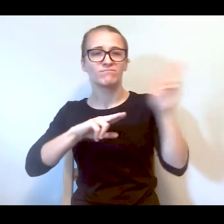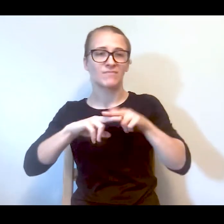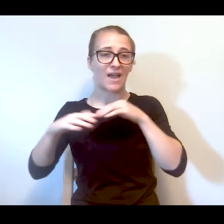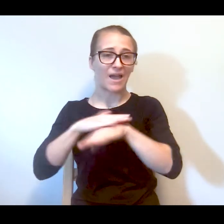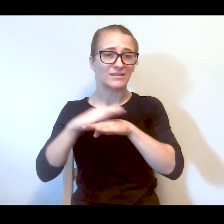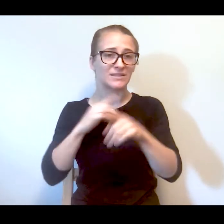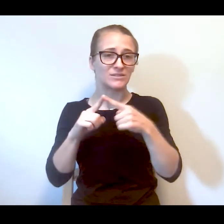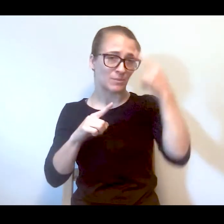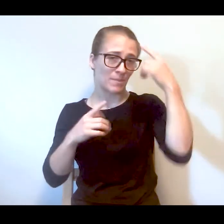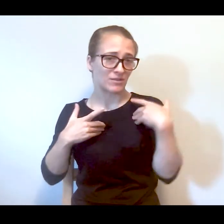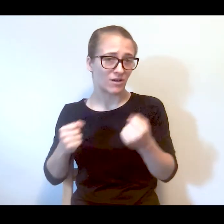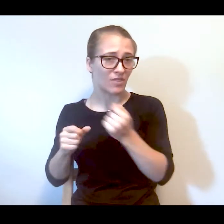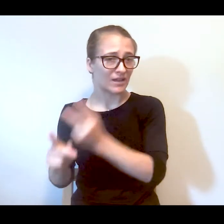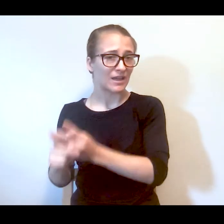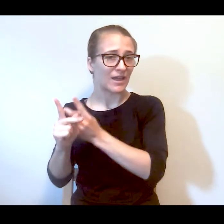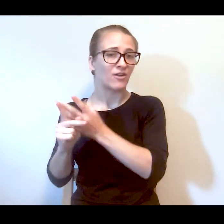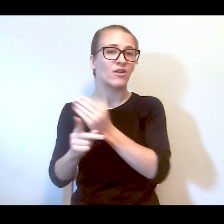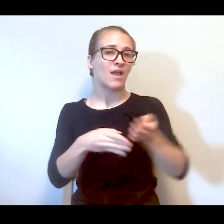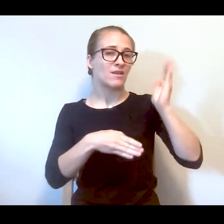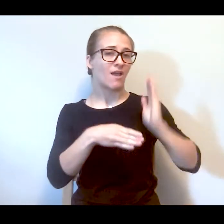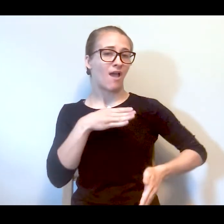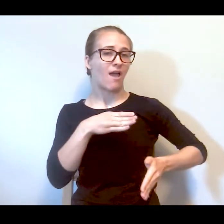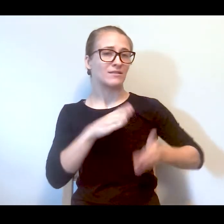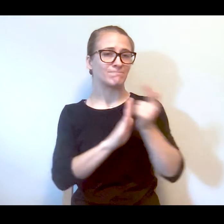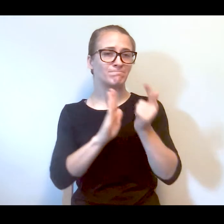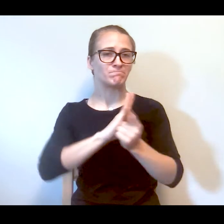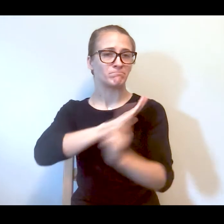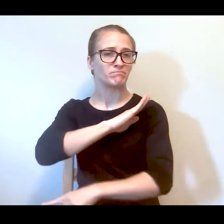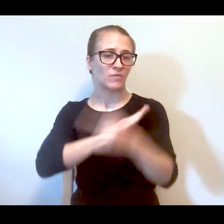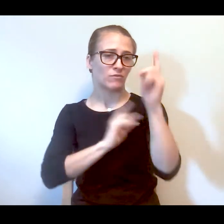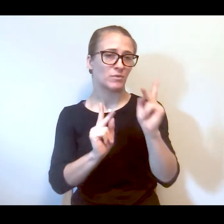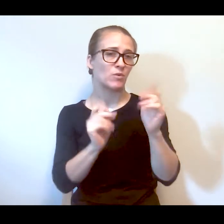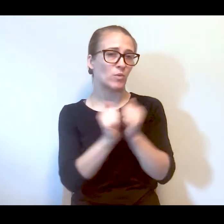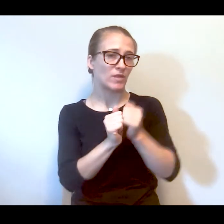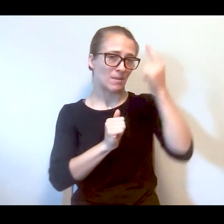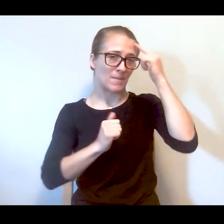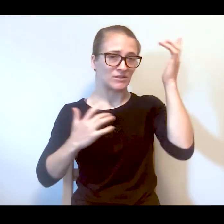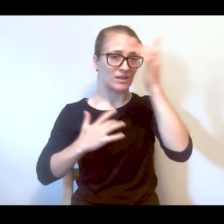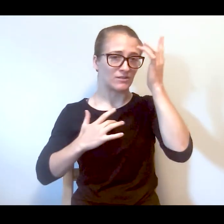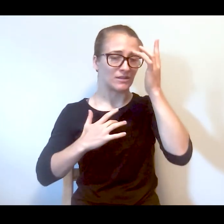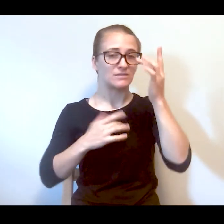increase access to mental health care and end the criminalization of people with mental illness.